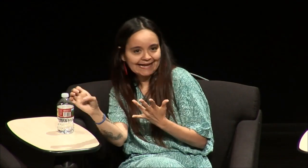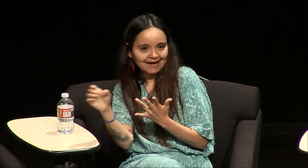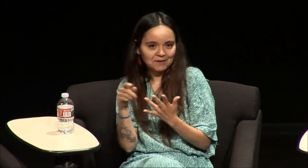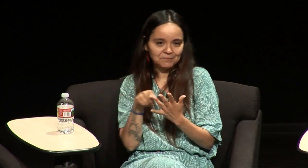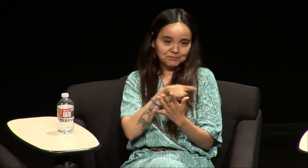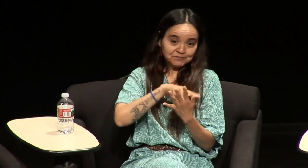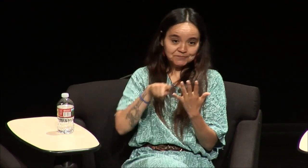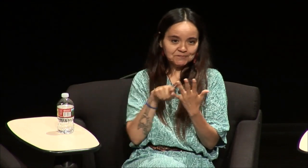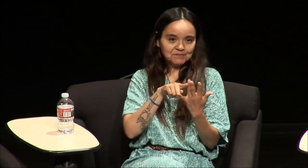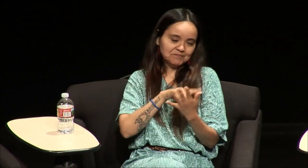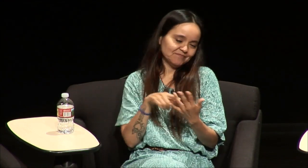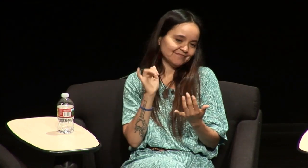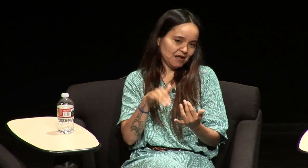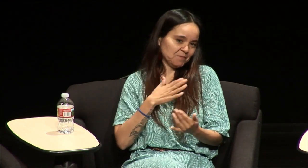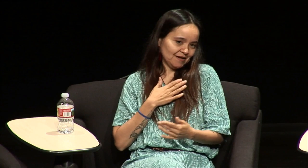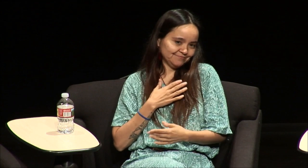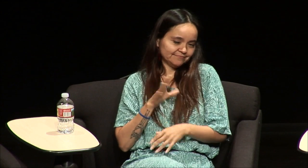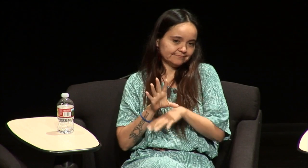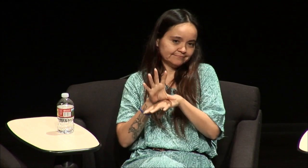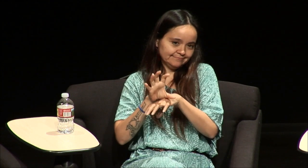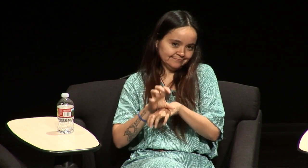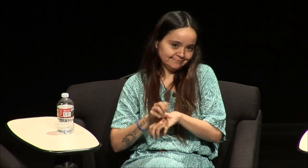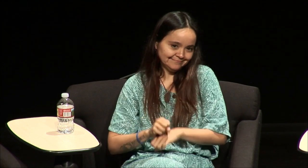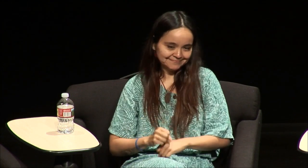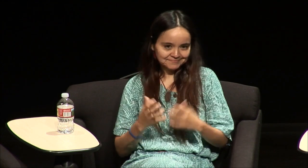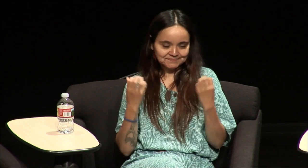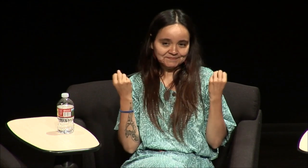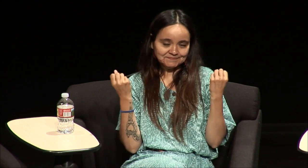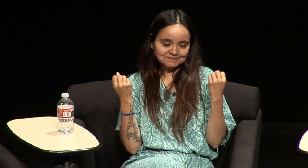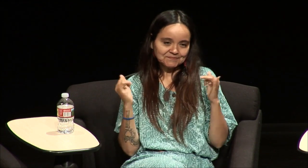if I have to use English or SEE I can flip between all of those it's what I'm